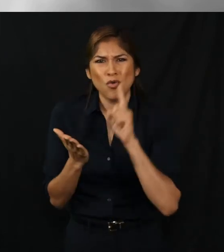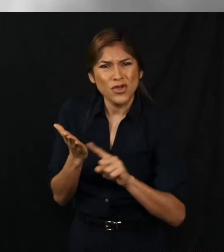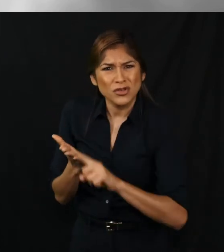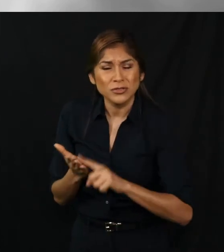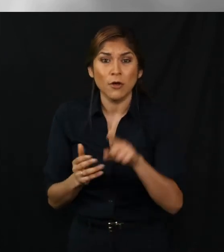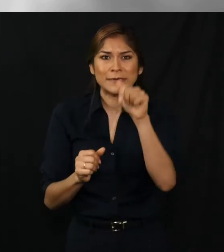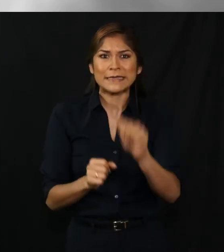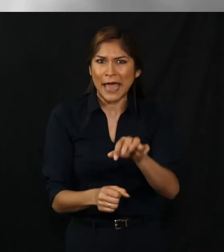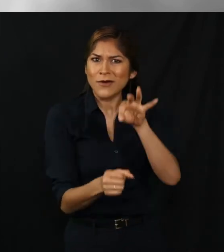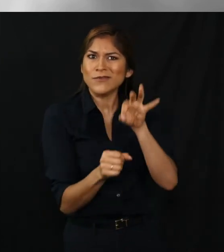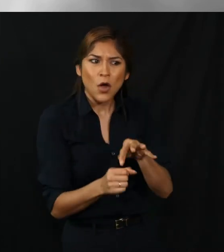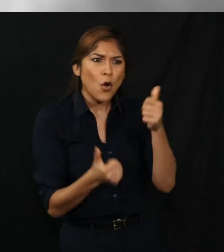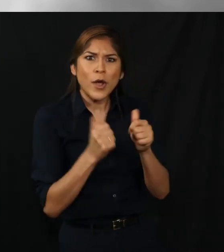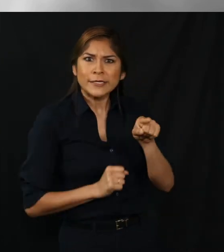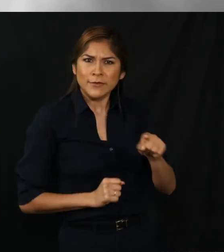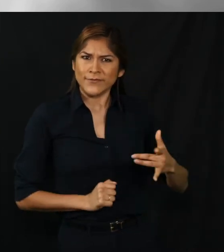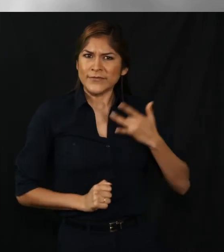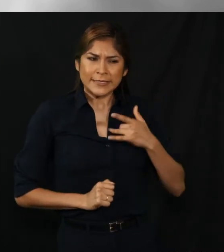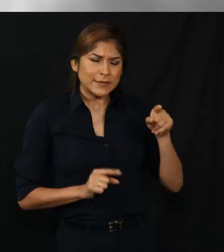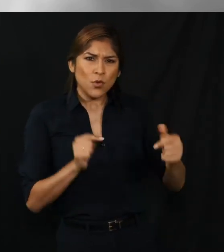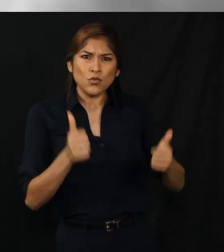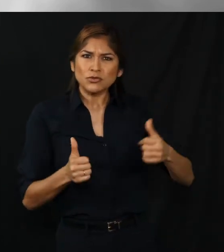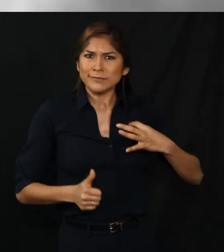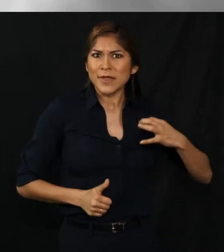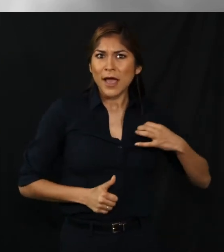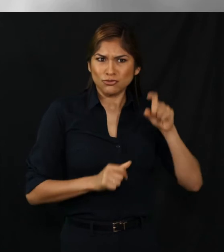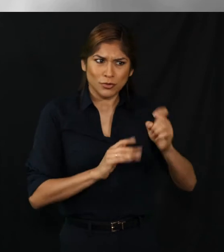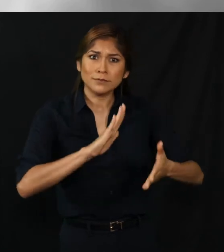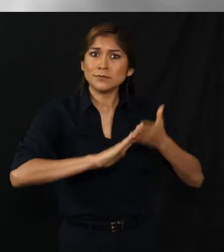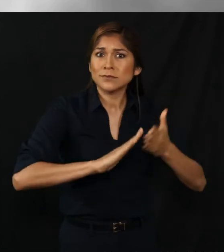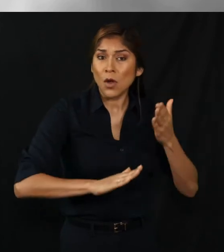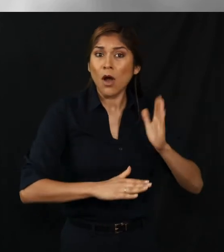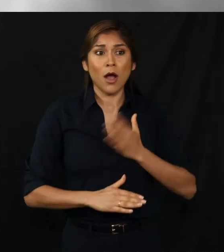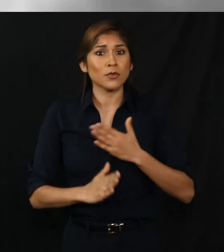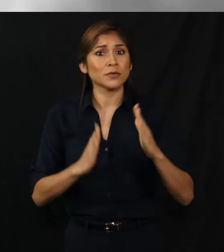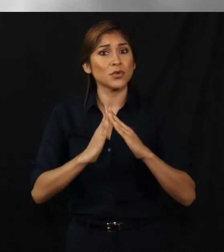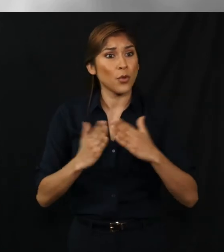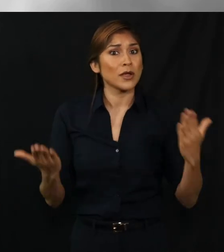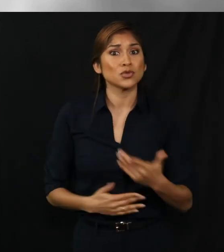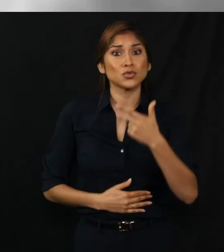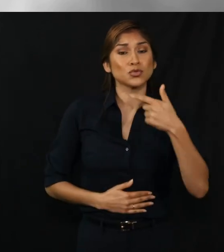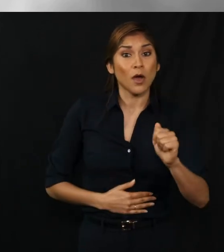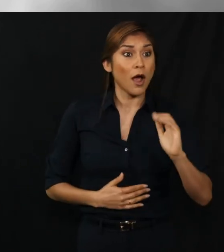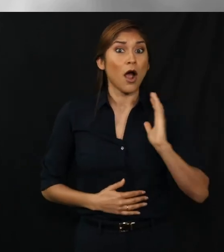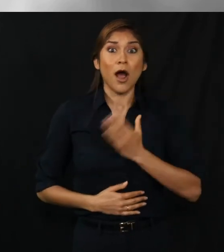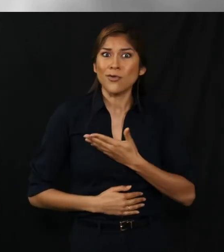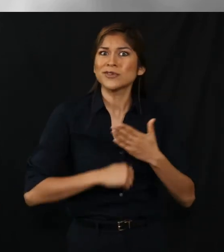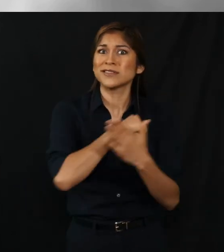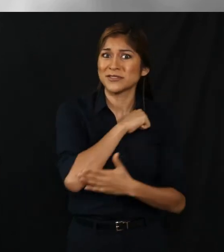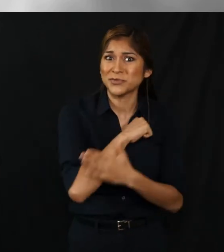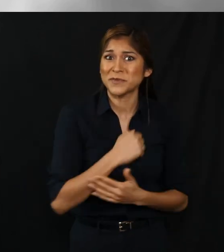You should look at this and do your research so you so you're sure to vote for candidates who